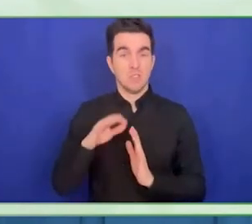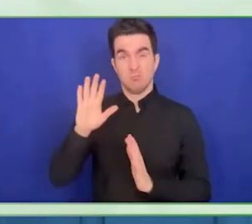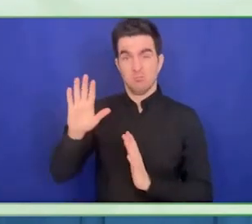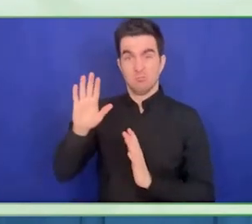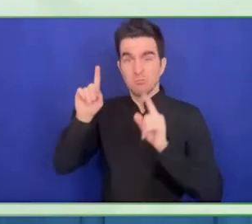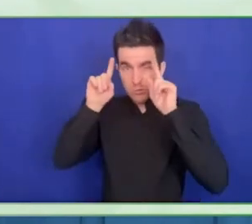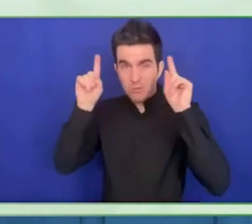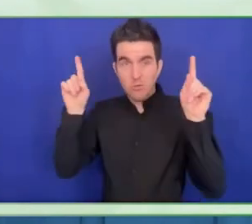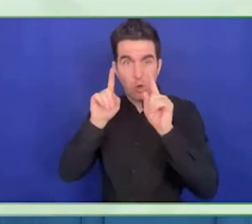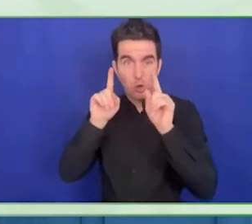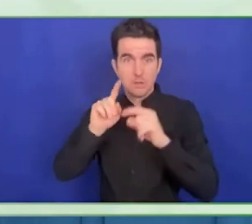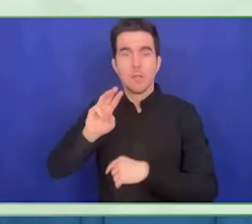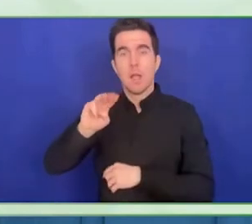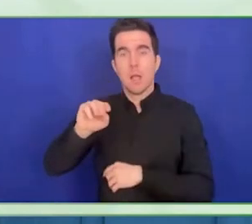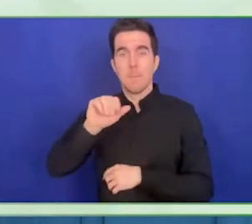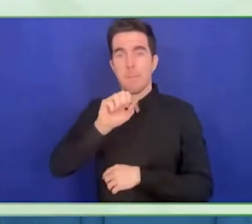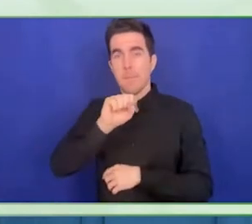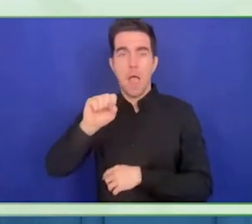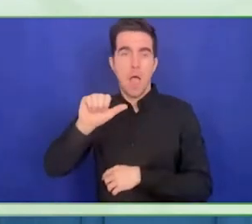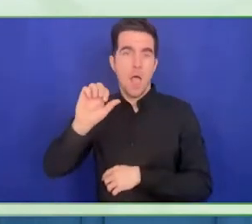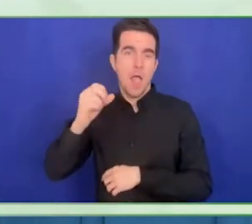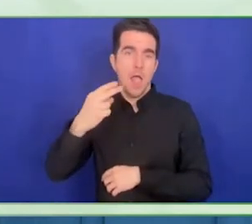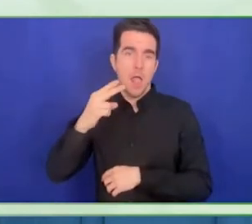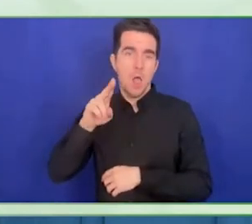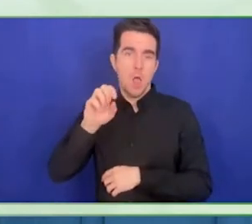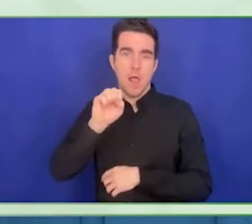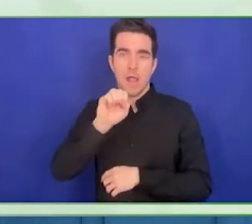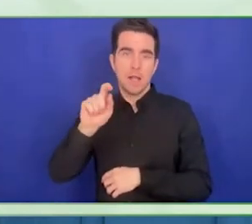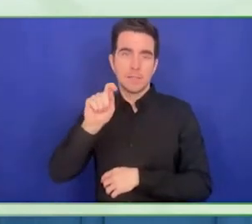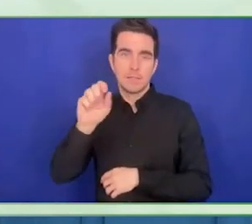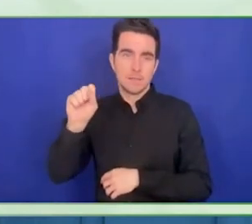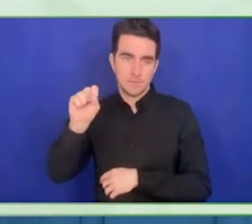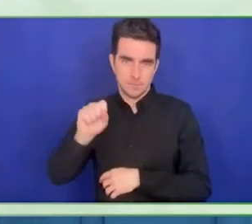Project will study how the ES-Coach works with professionals,